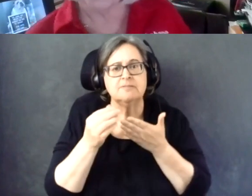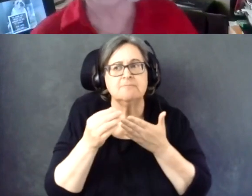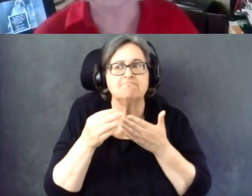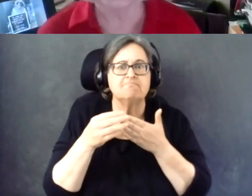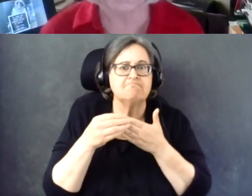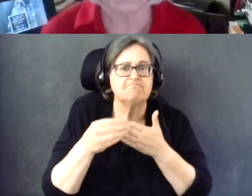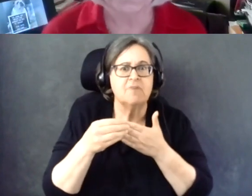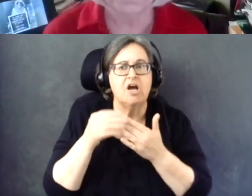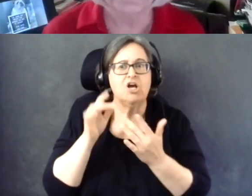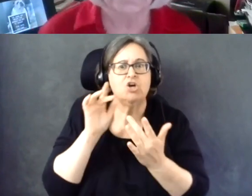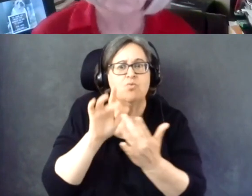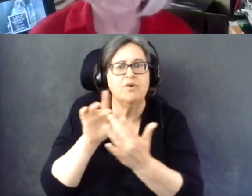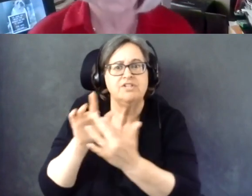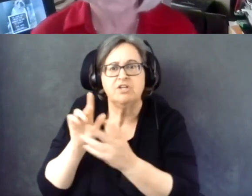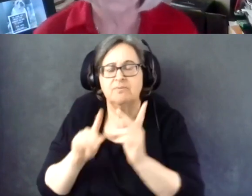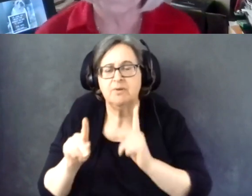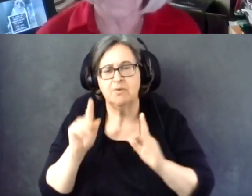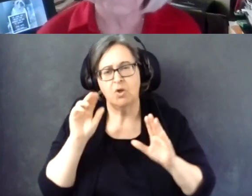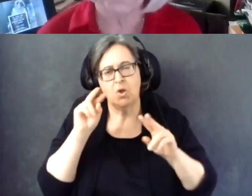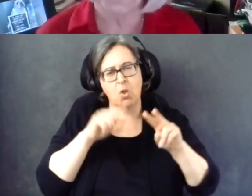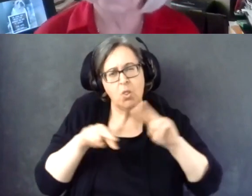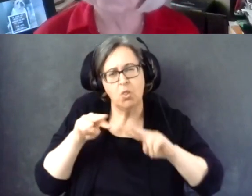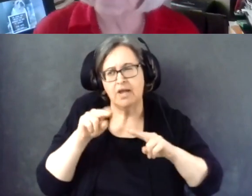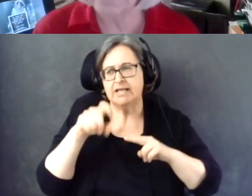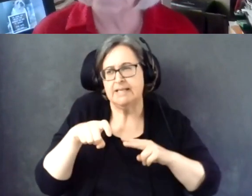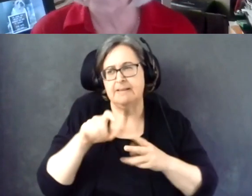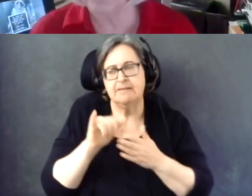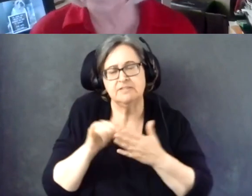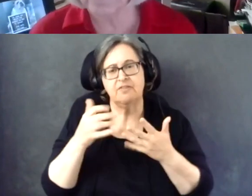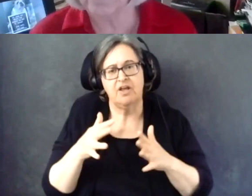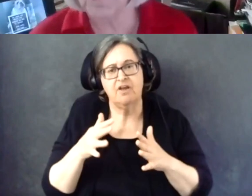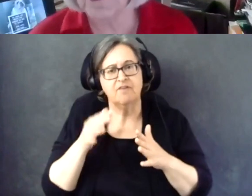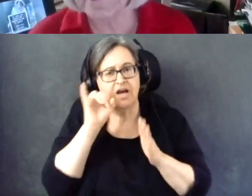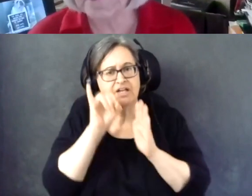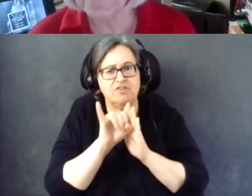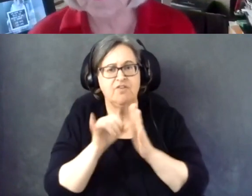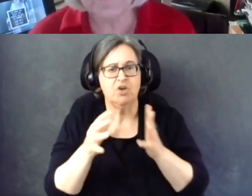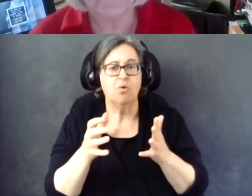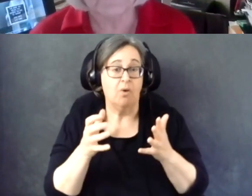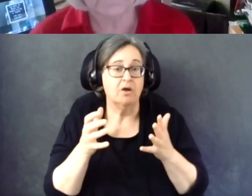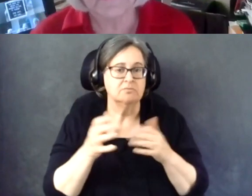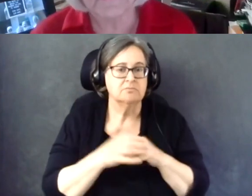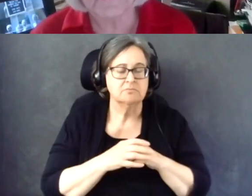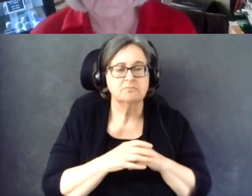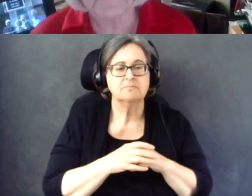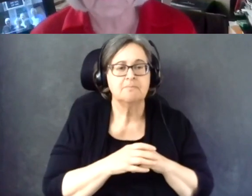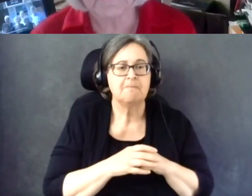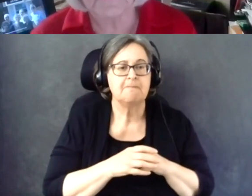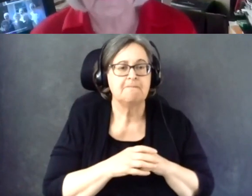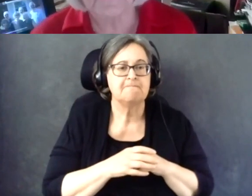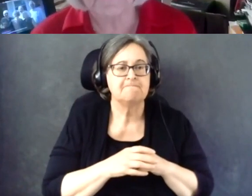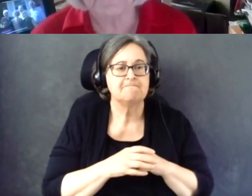looking at the needs that they've identified they want to have targeted. Great.